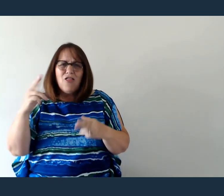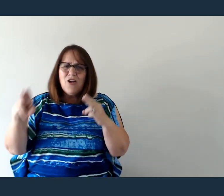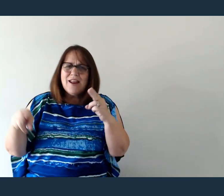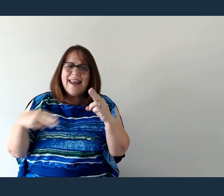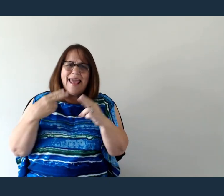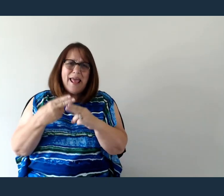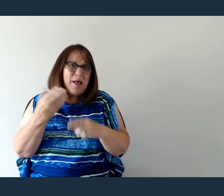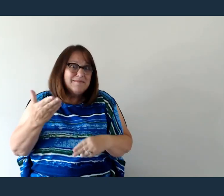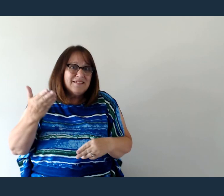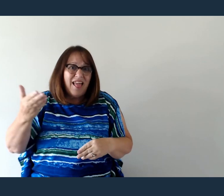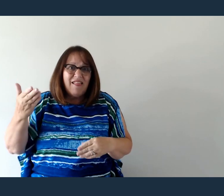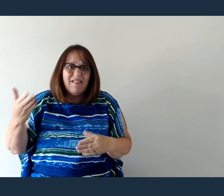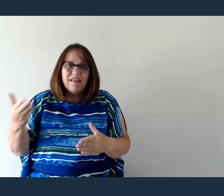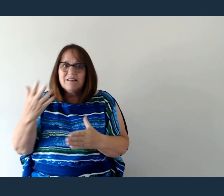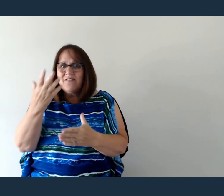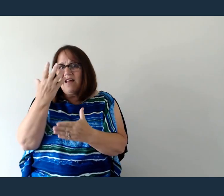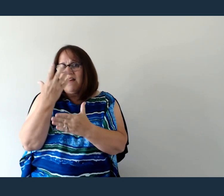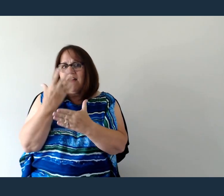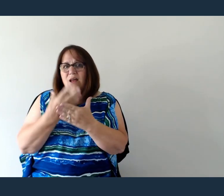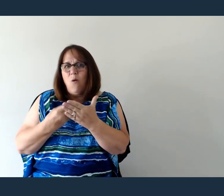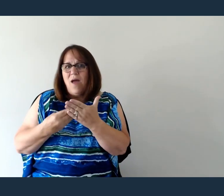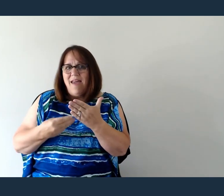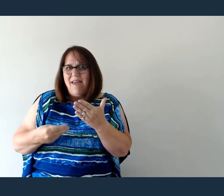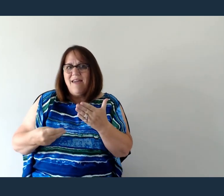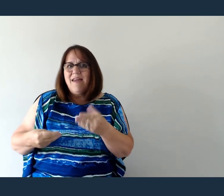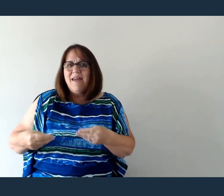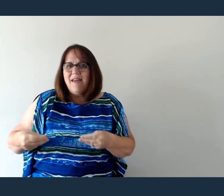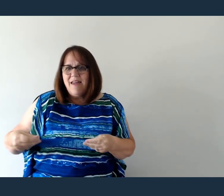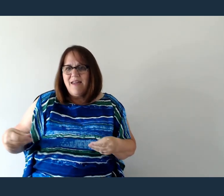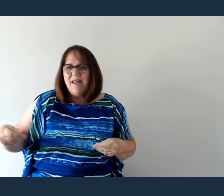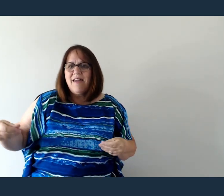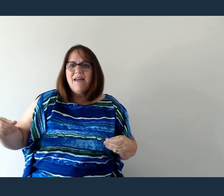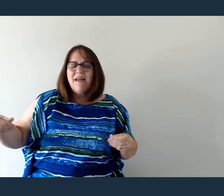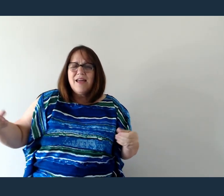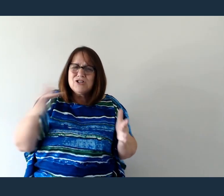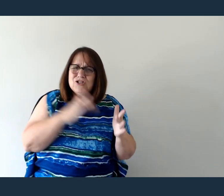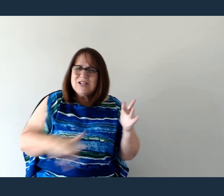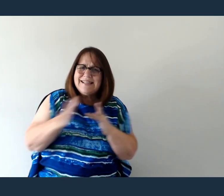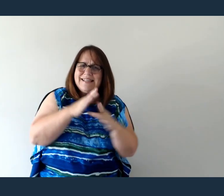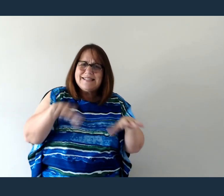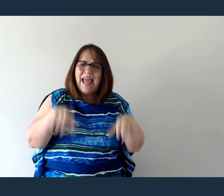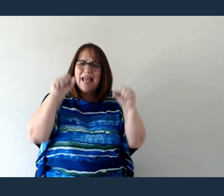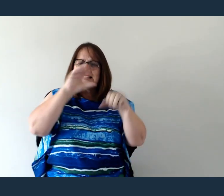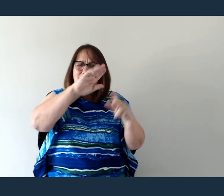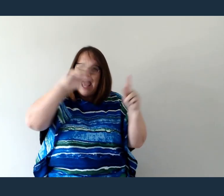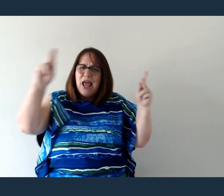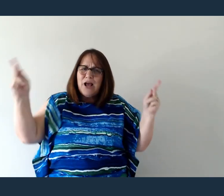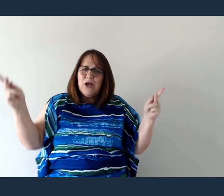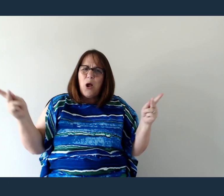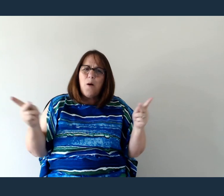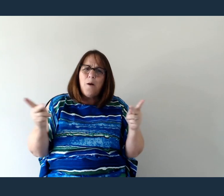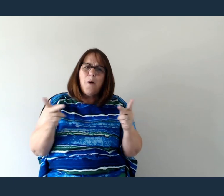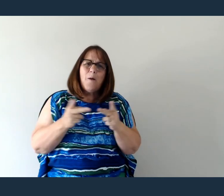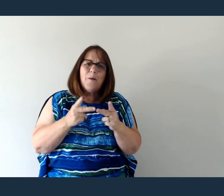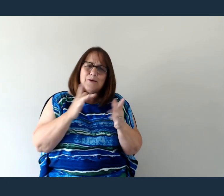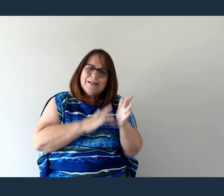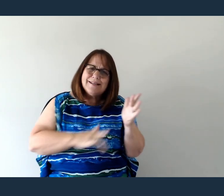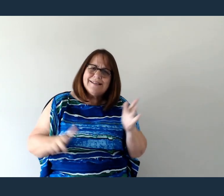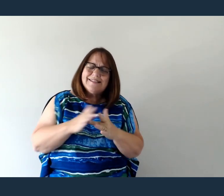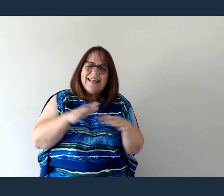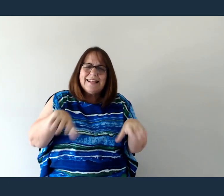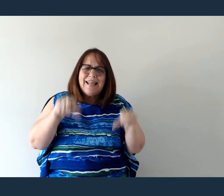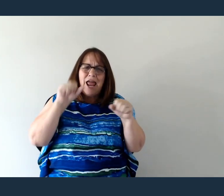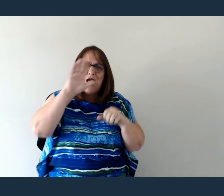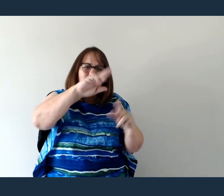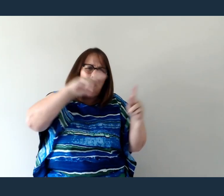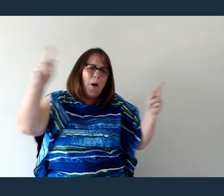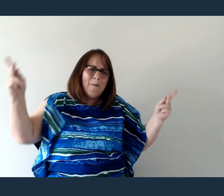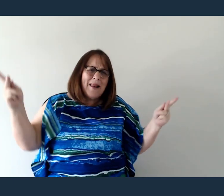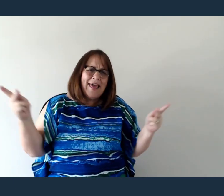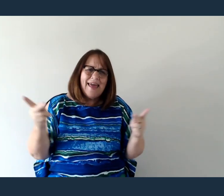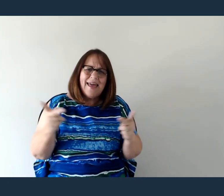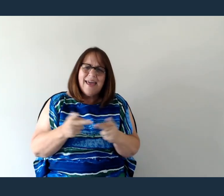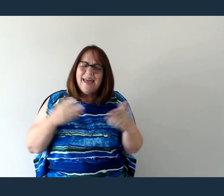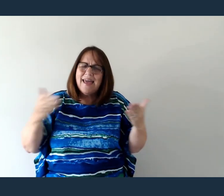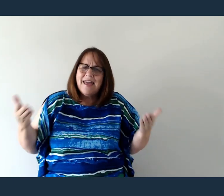Jesus, take Your place Jesus, take Your place